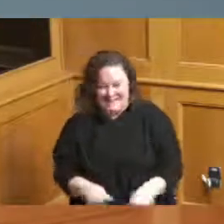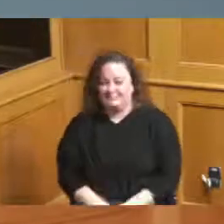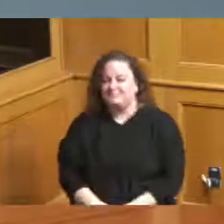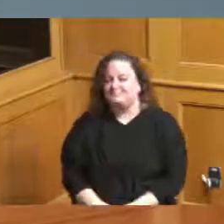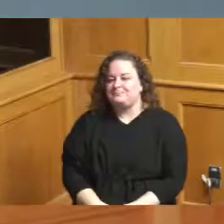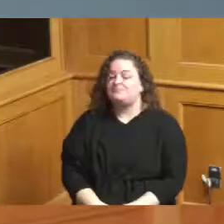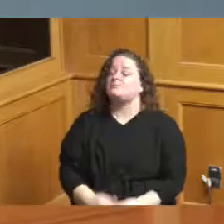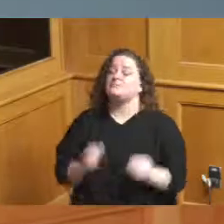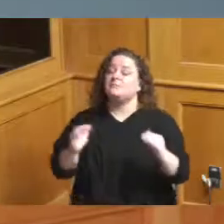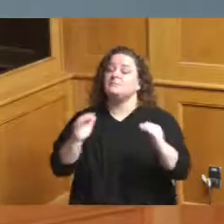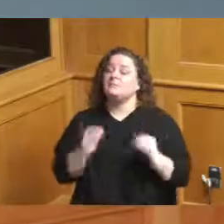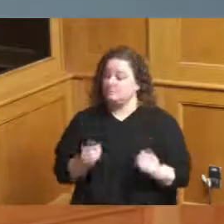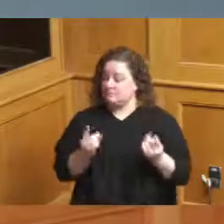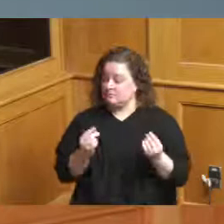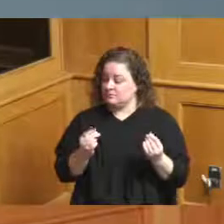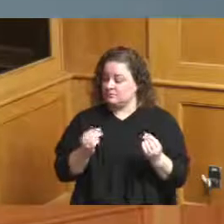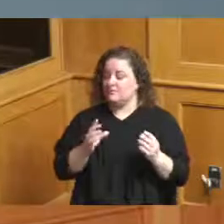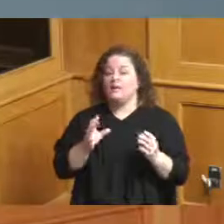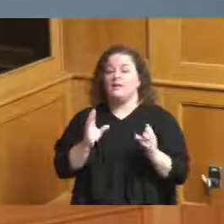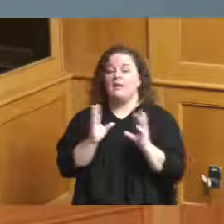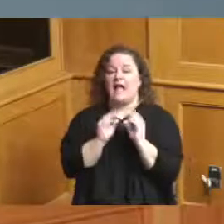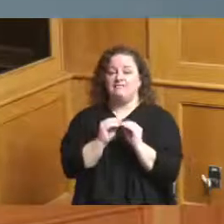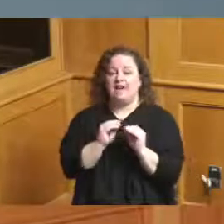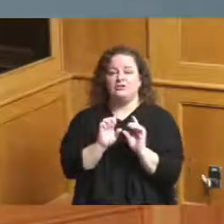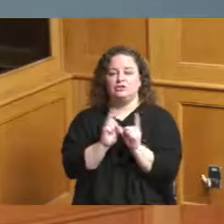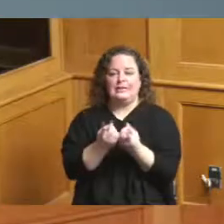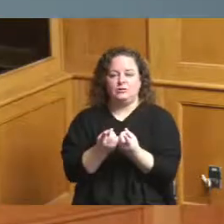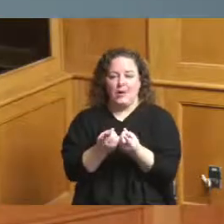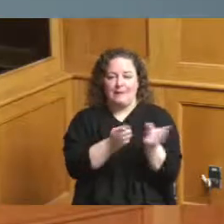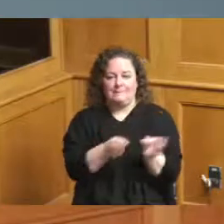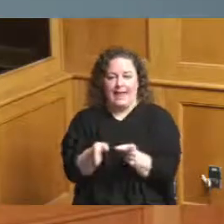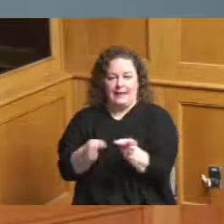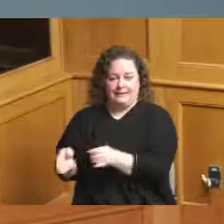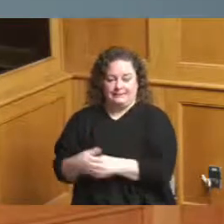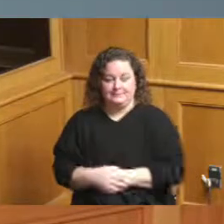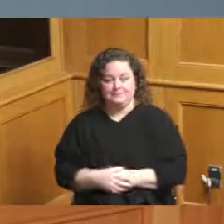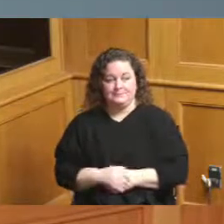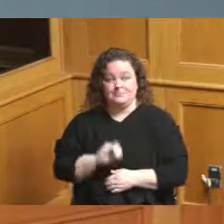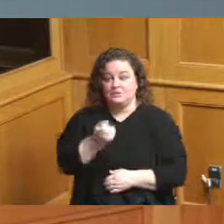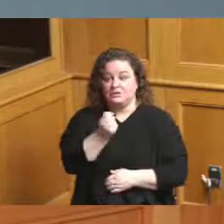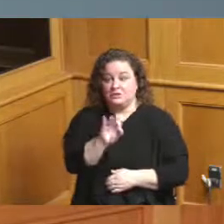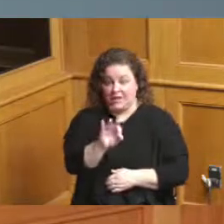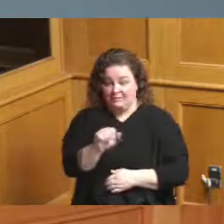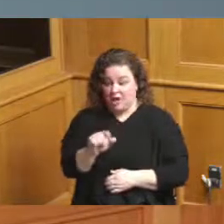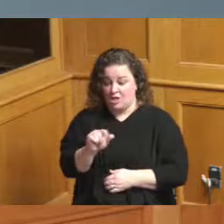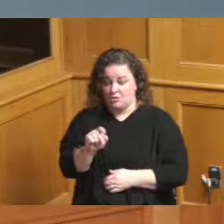is convention district planning Jeff is our Administrator is going to bring out some of those